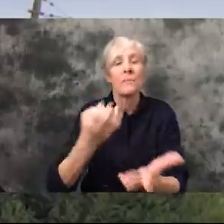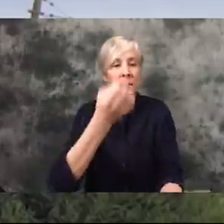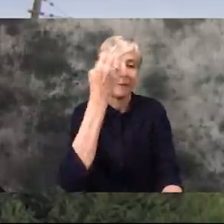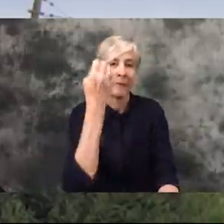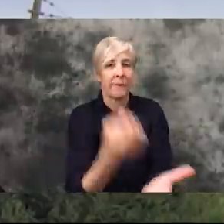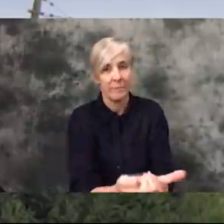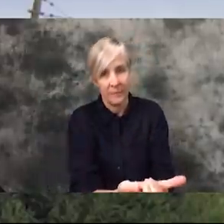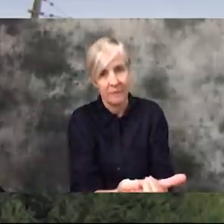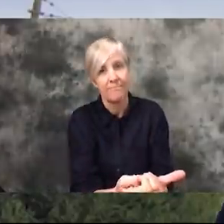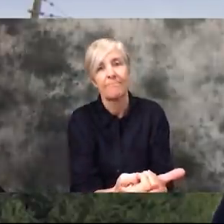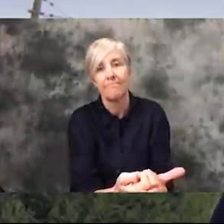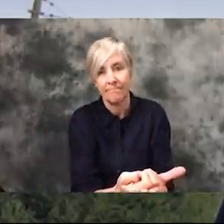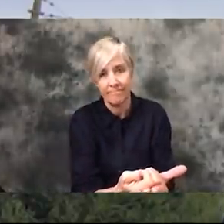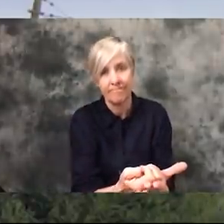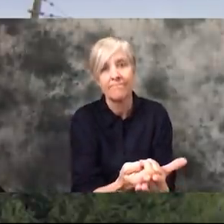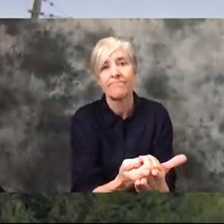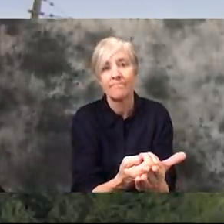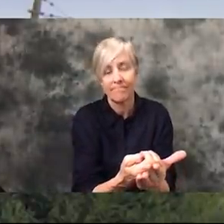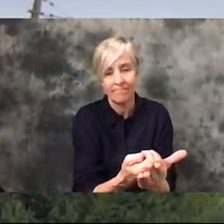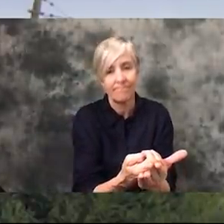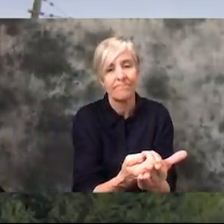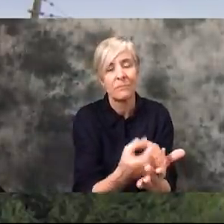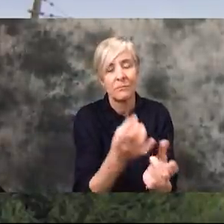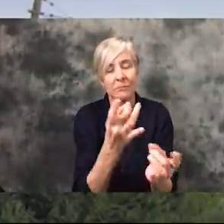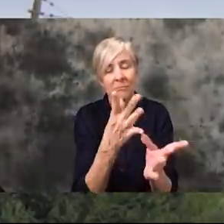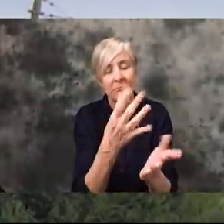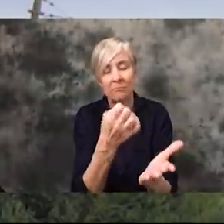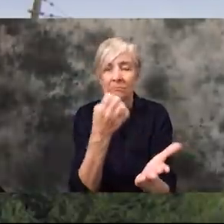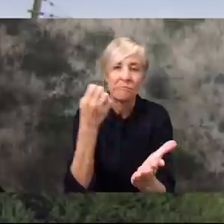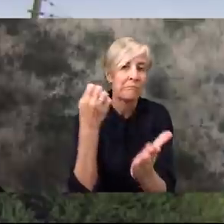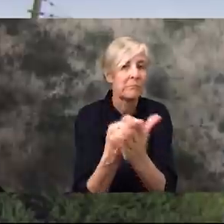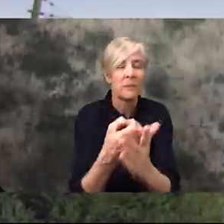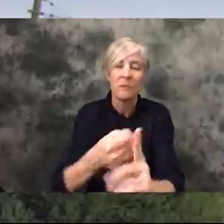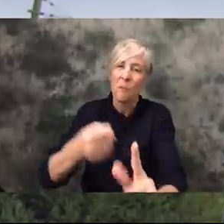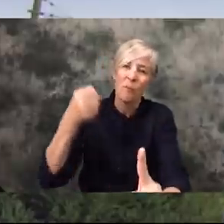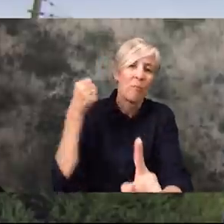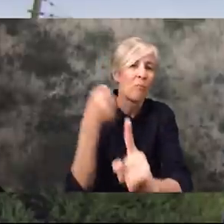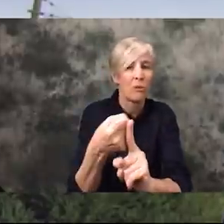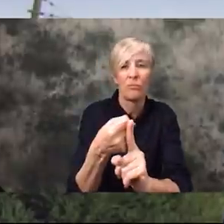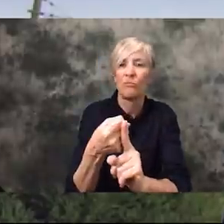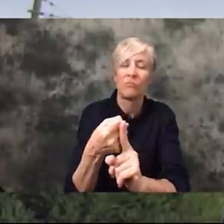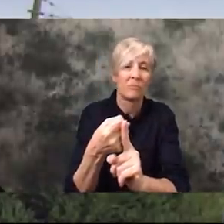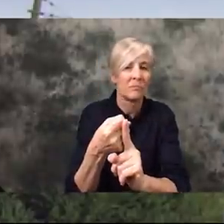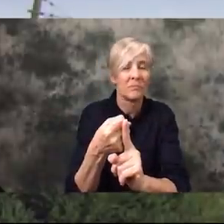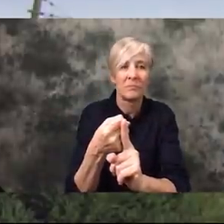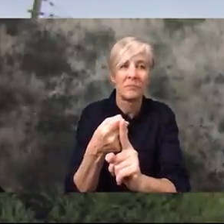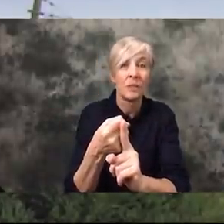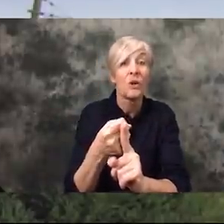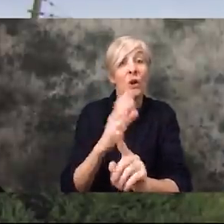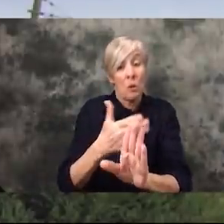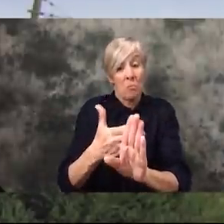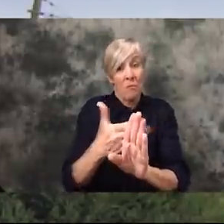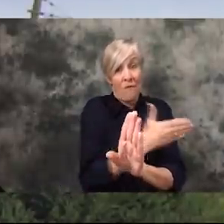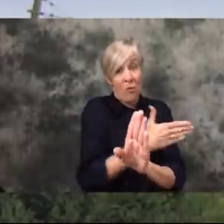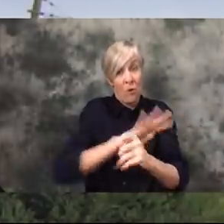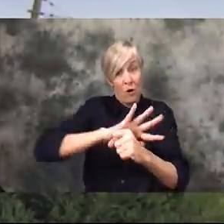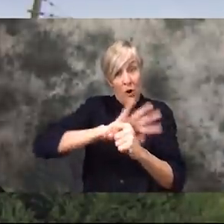economy is gonna... Is gonna be severely hit after this. And we were